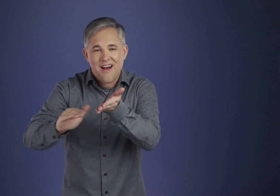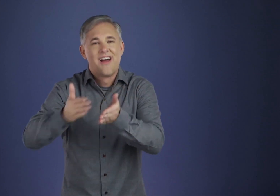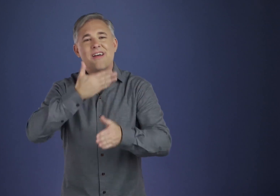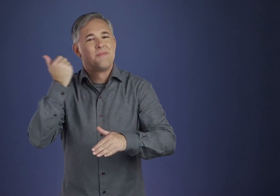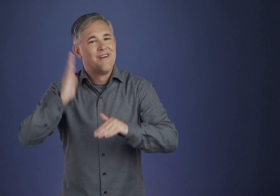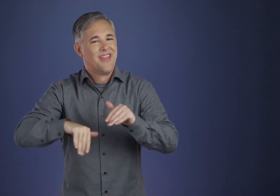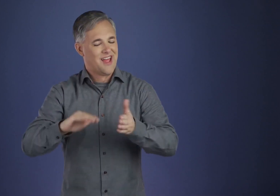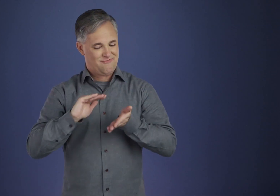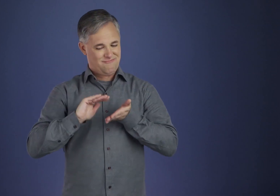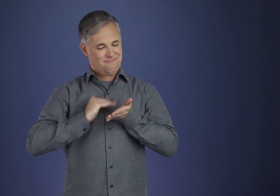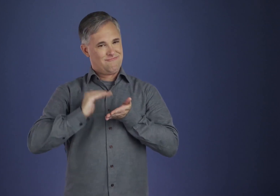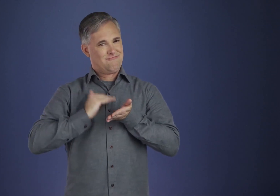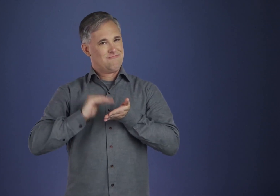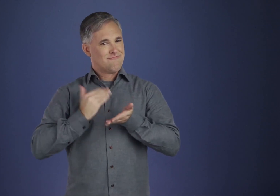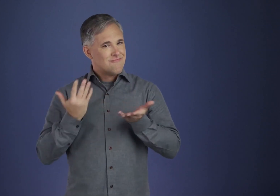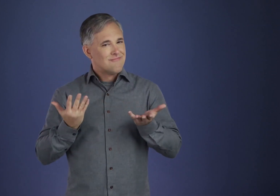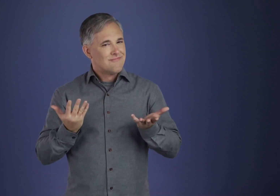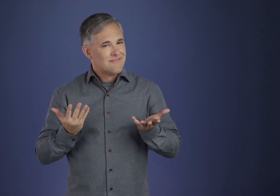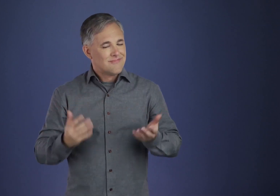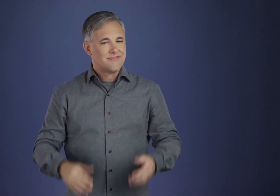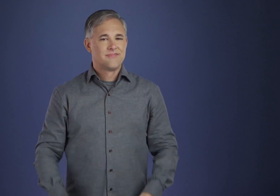better to forgive than to be forgiven.